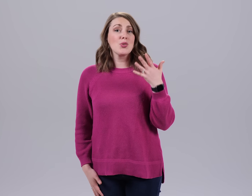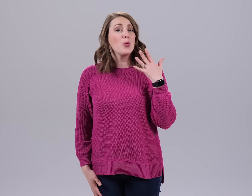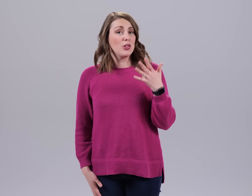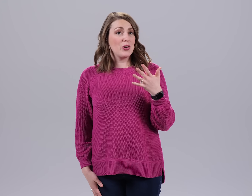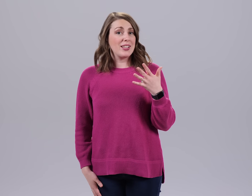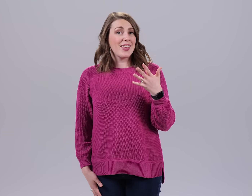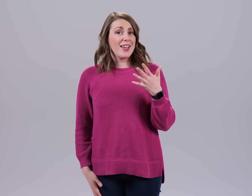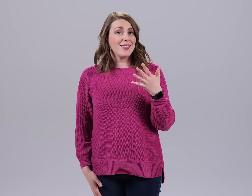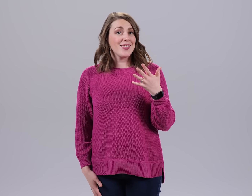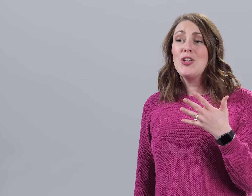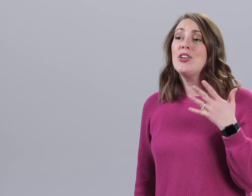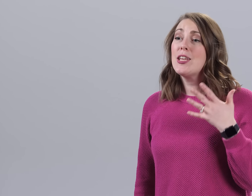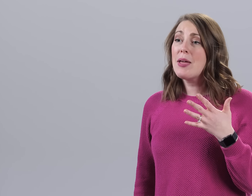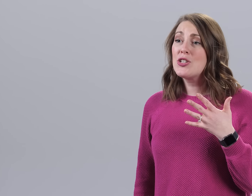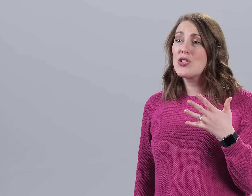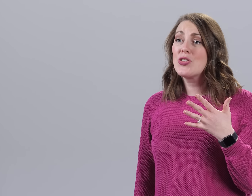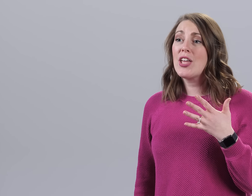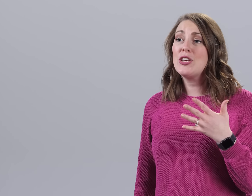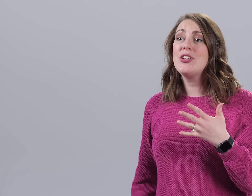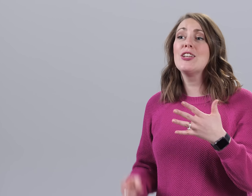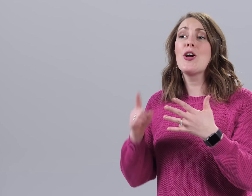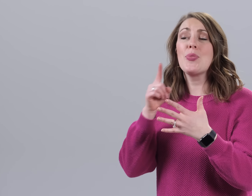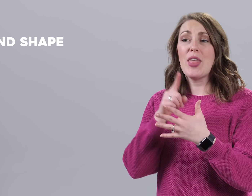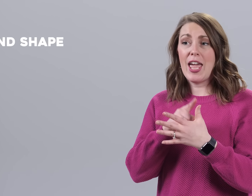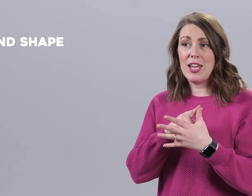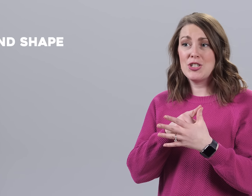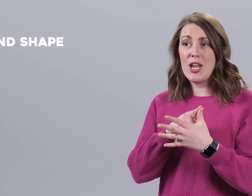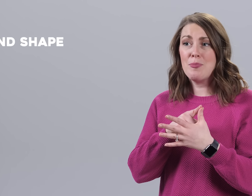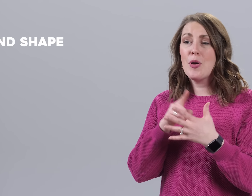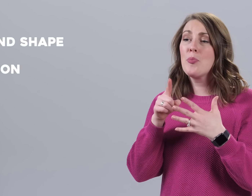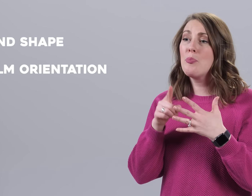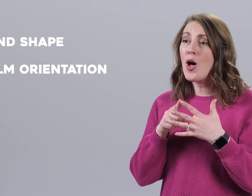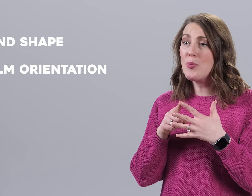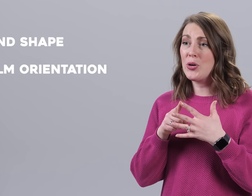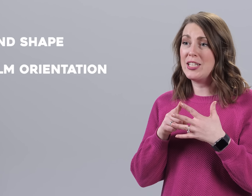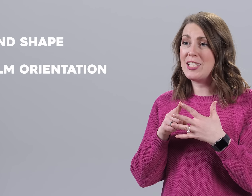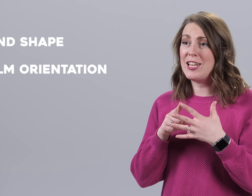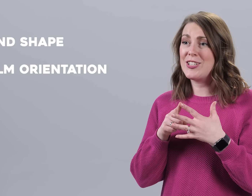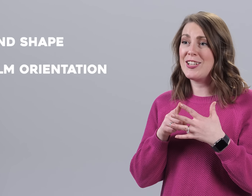when learning signs you need to make sure that you need to know. The hand shape, palm orientation,